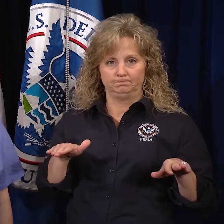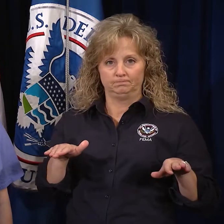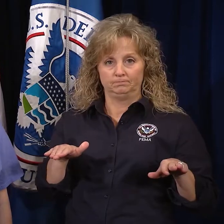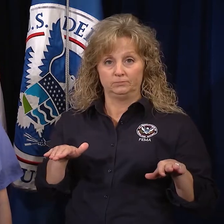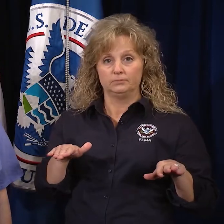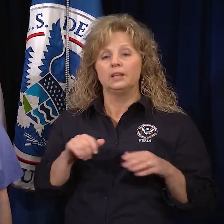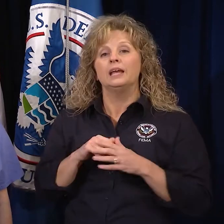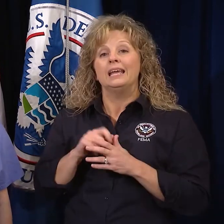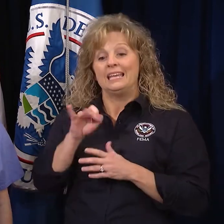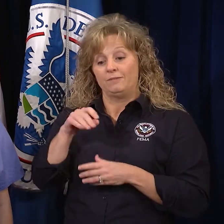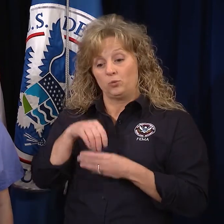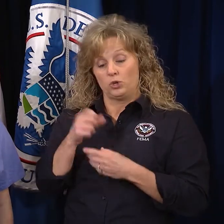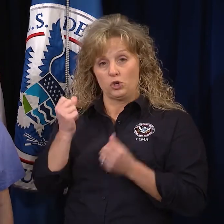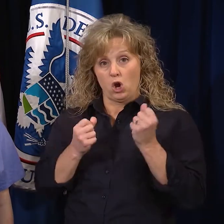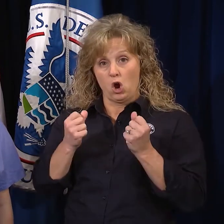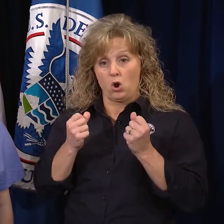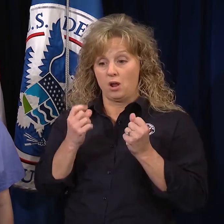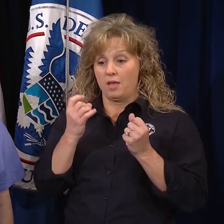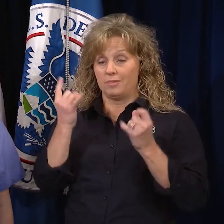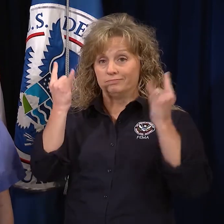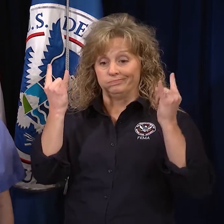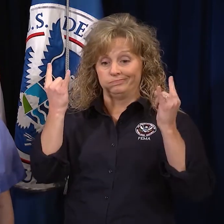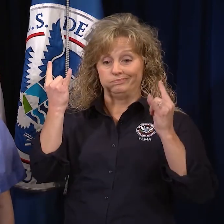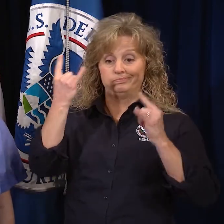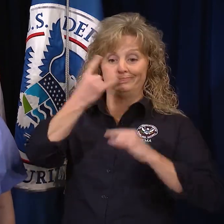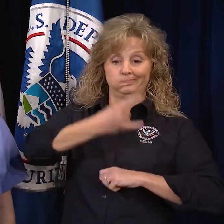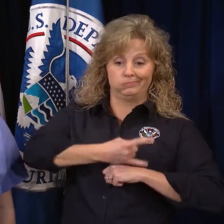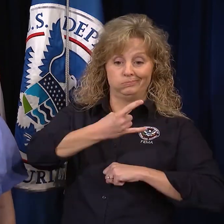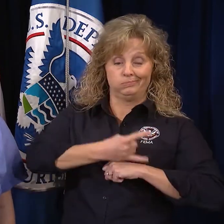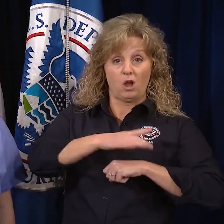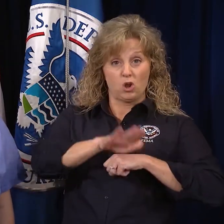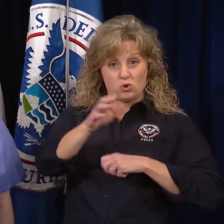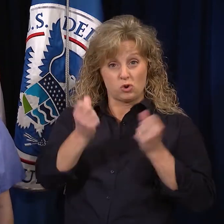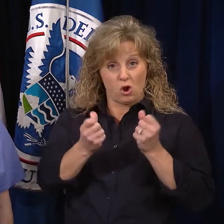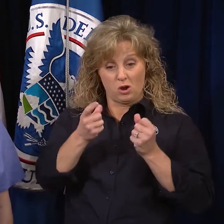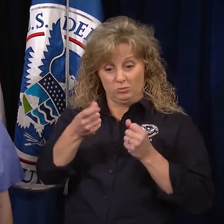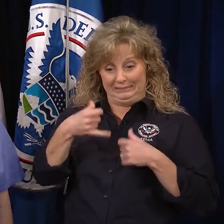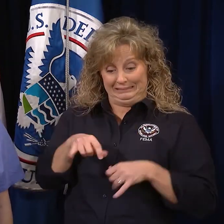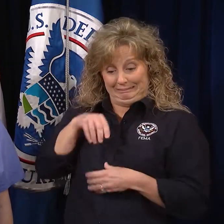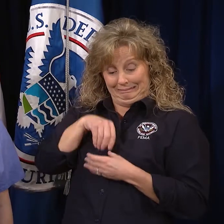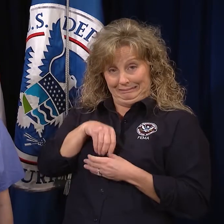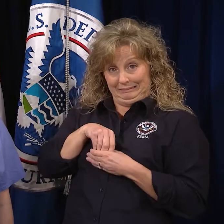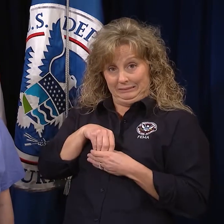If you are in your car and the power line falls on your car with you still in it,